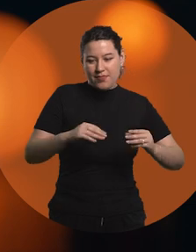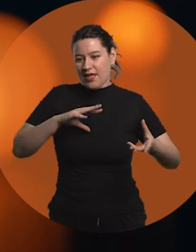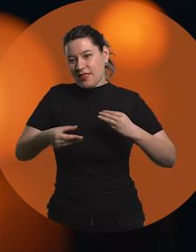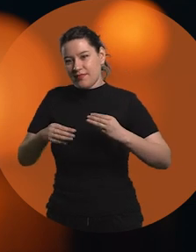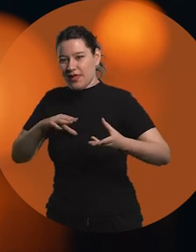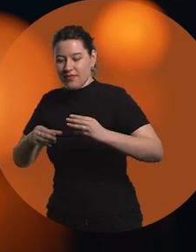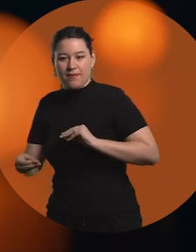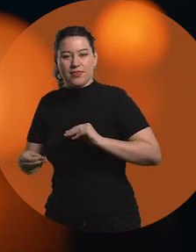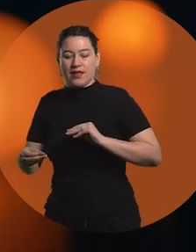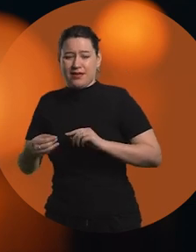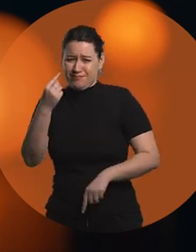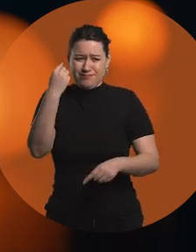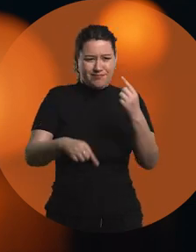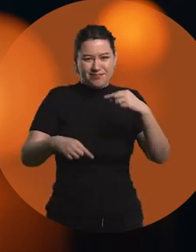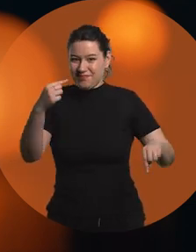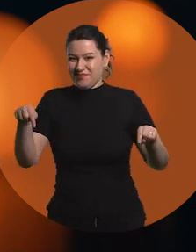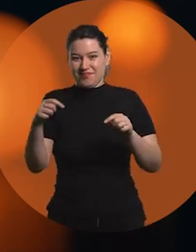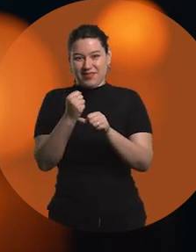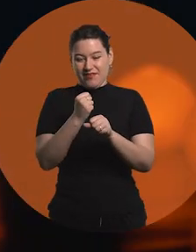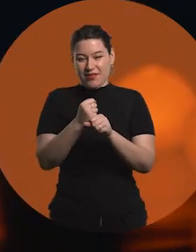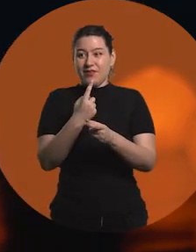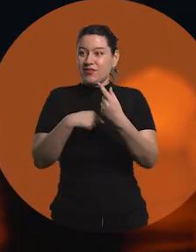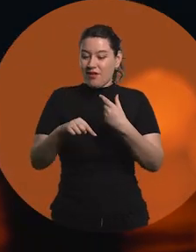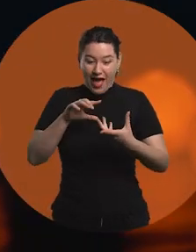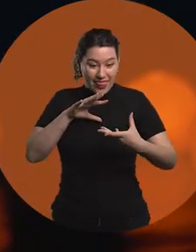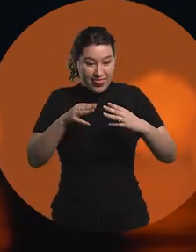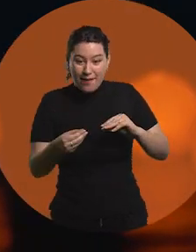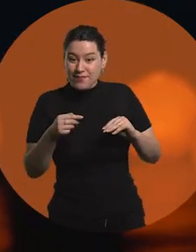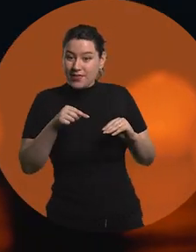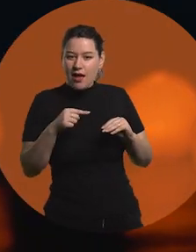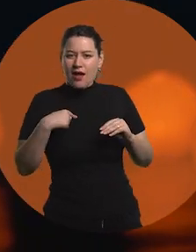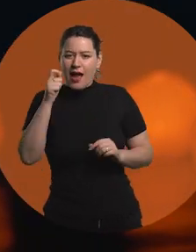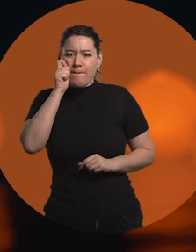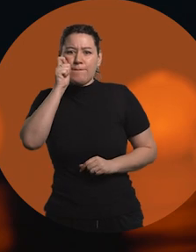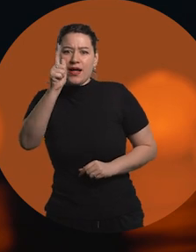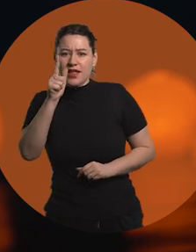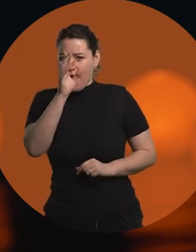and wear different hats and you have to attend to really varied things. So I think that being able to reinvent oneself,